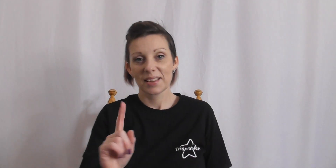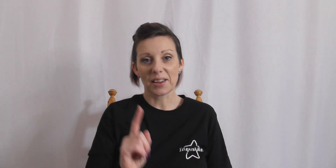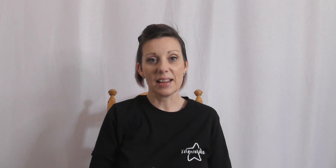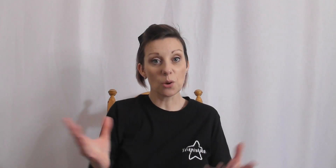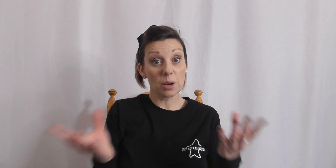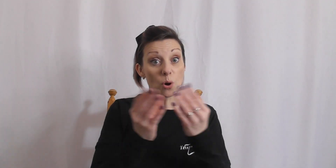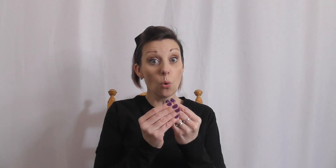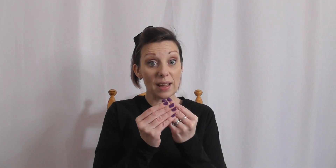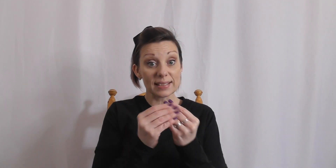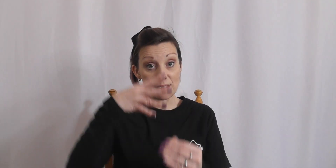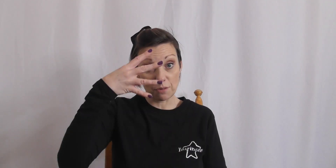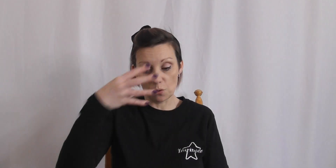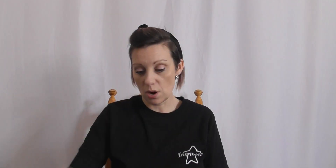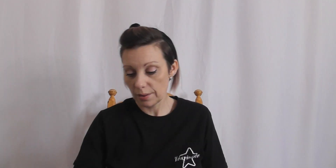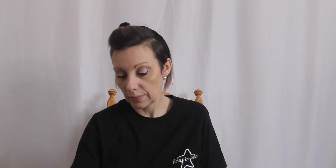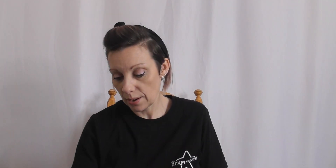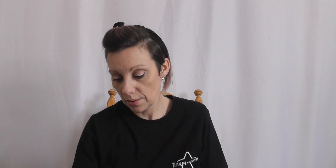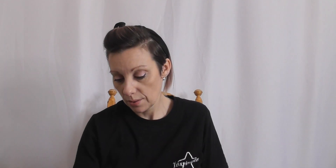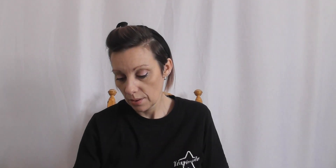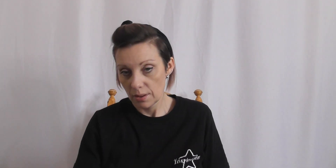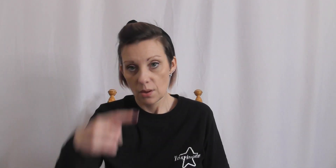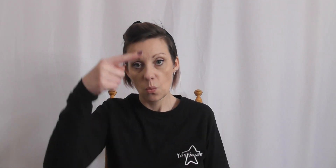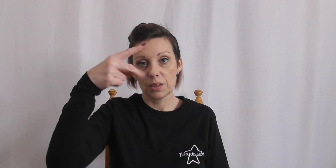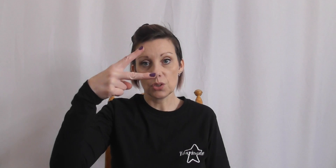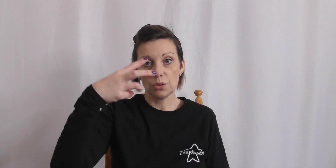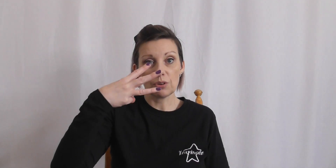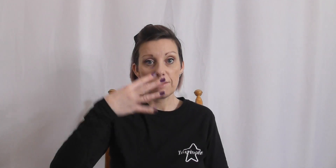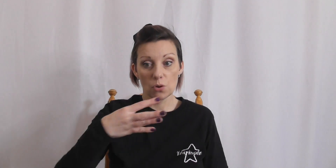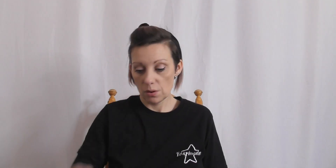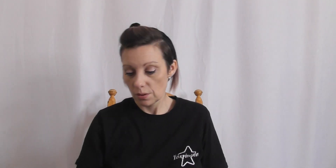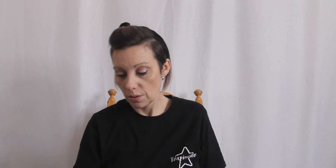Okay ,so i'm going to put all of that together four lines now. One two three four.